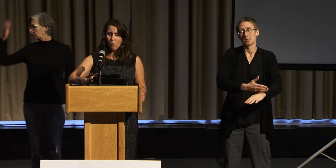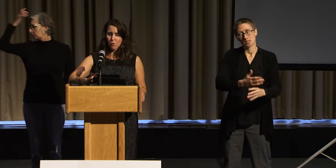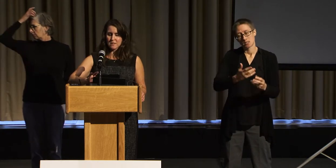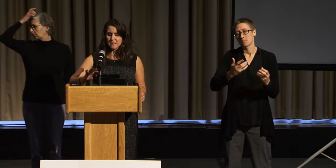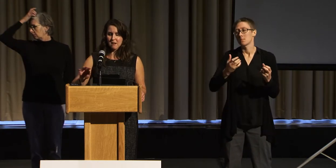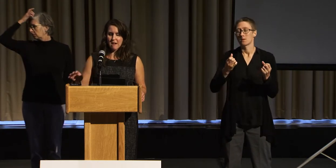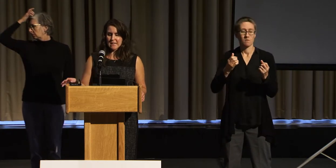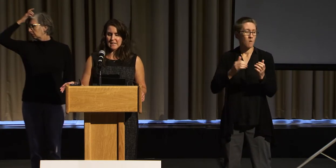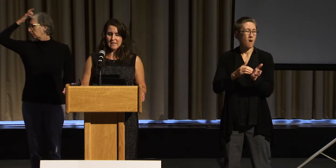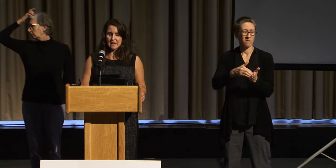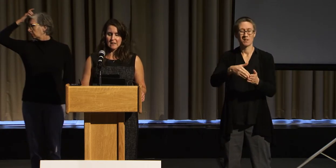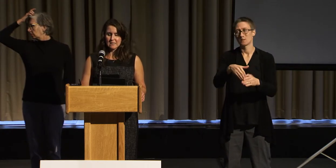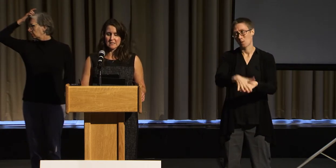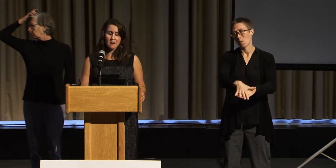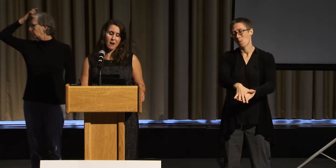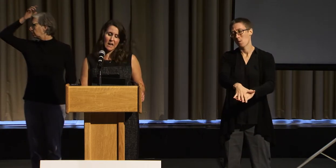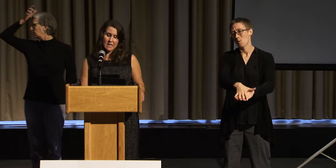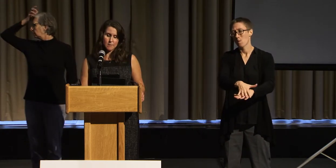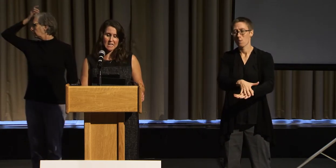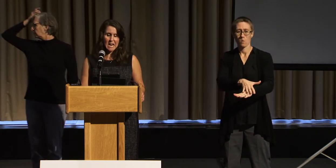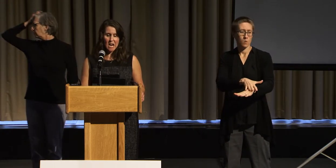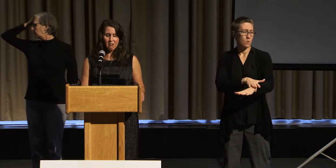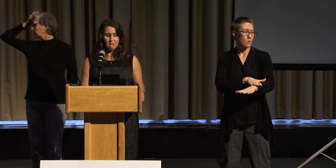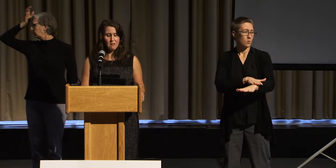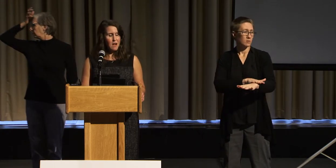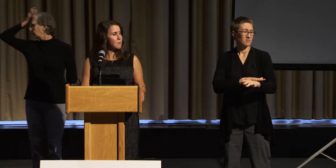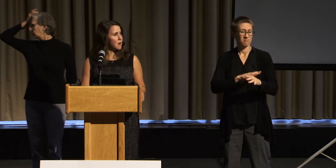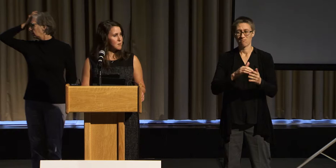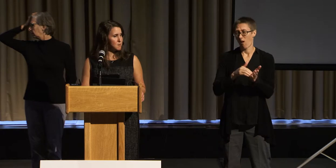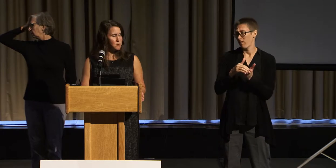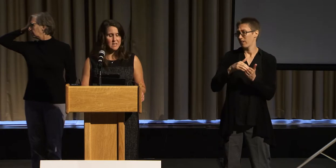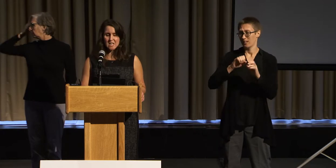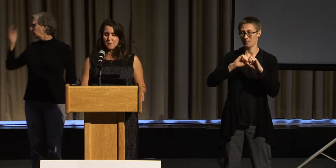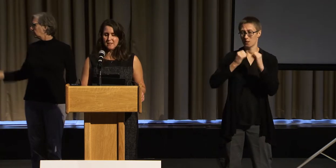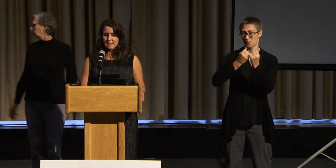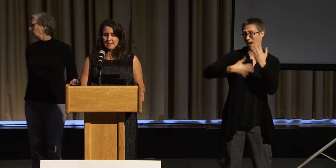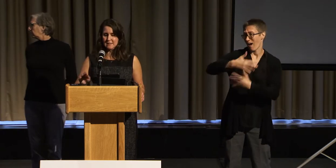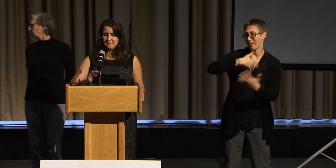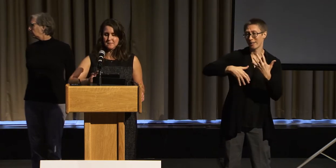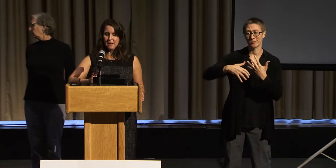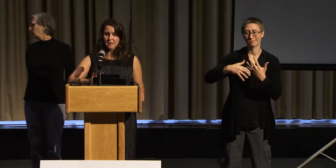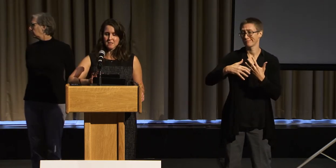or society does not seem to care about people with disabilities.